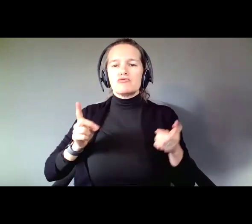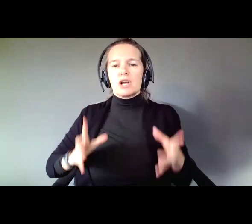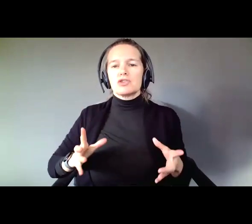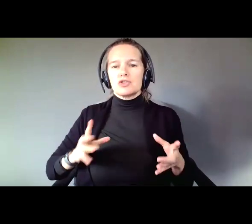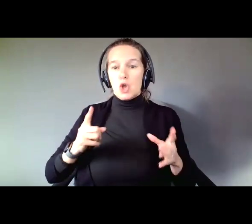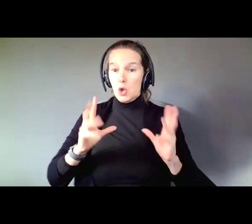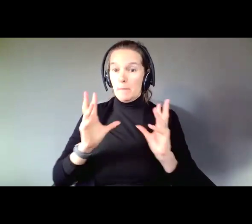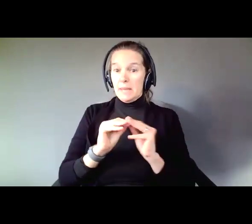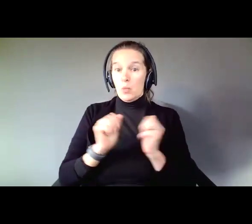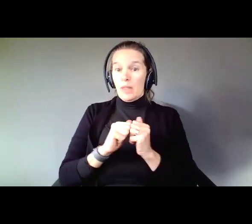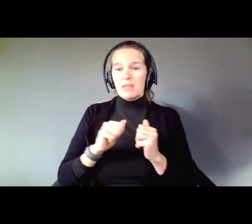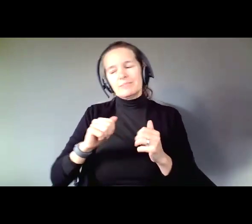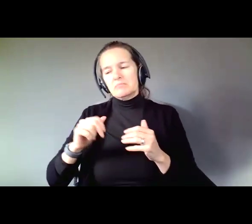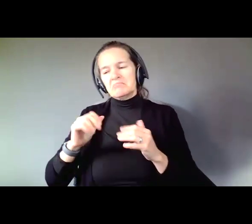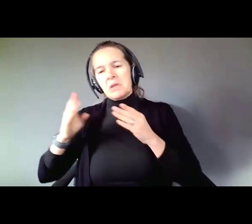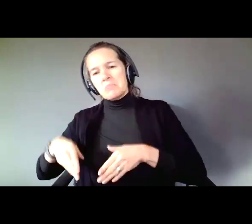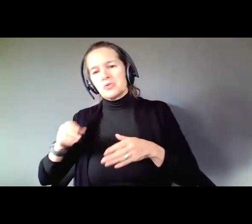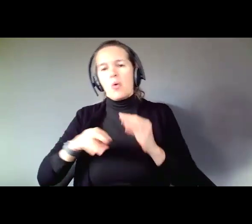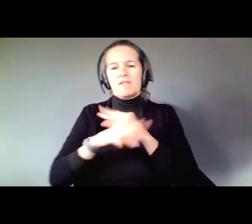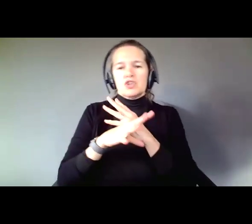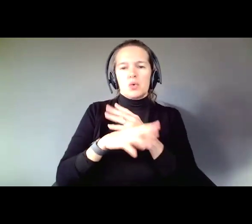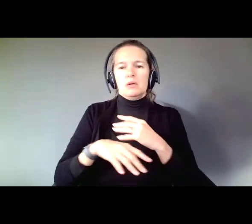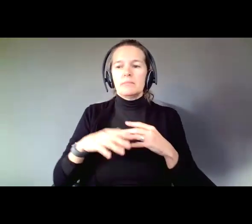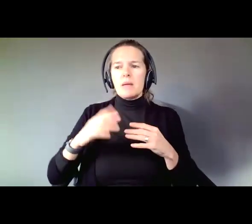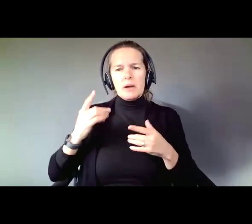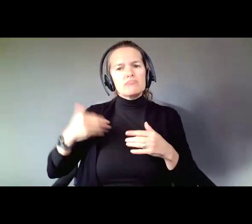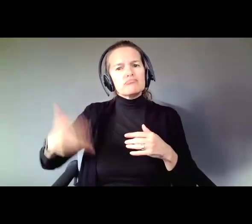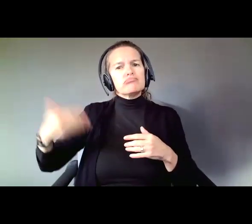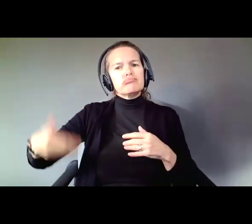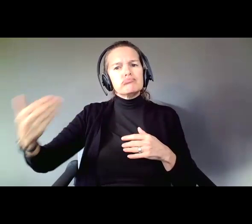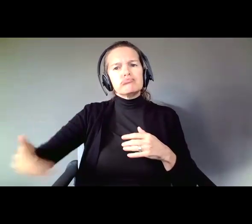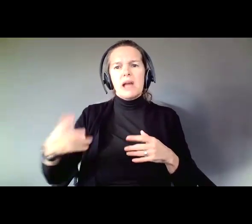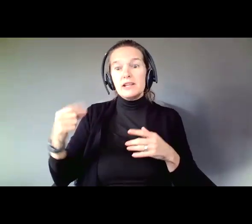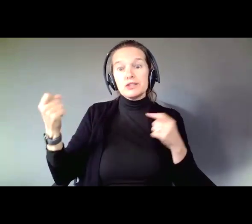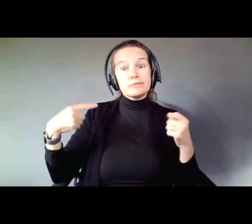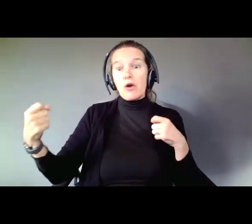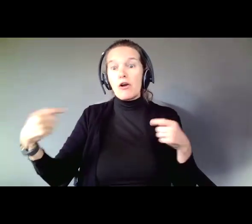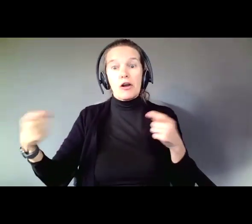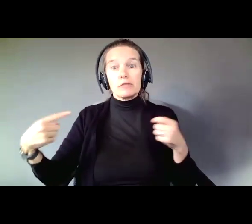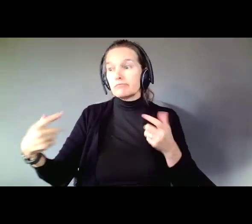real or virtually, relatively regularly, and you talk to them. Bounce ideas off of them, and you are hoping to spur